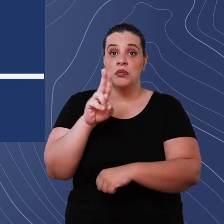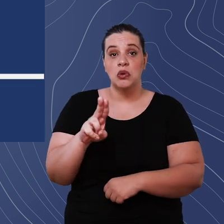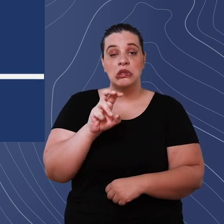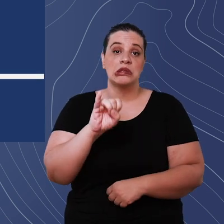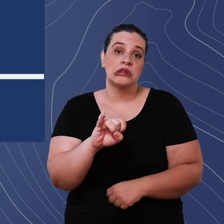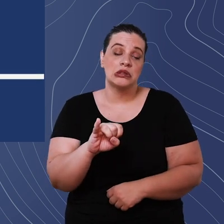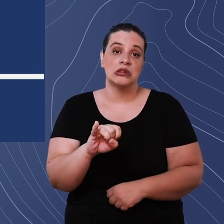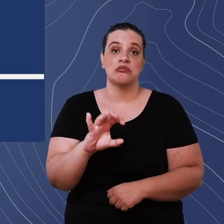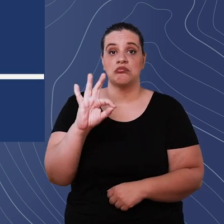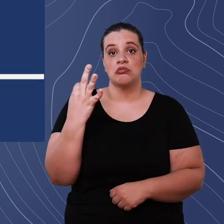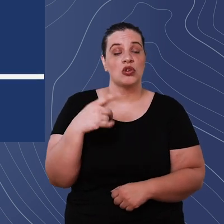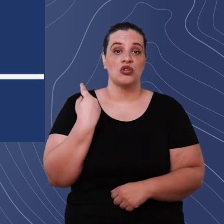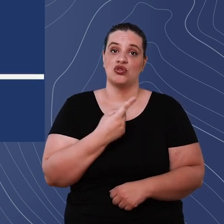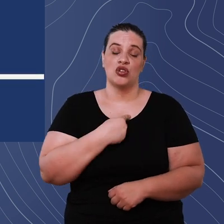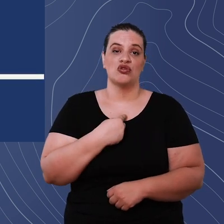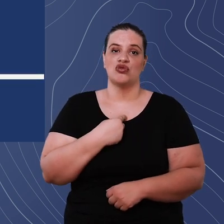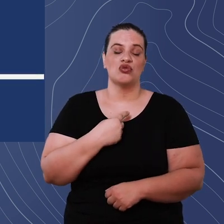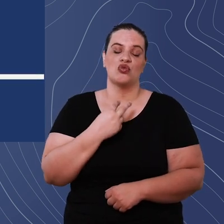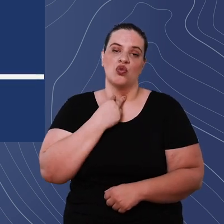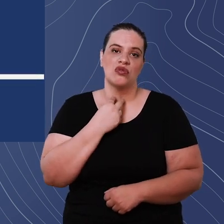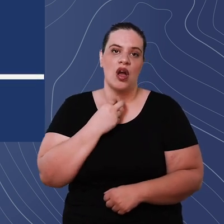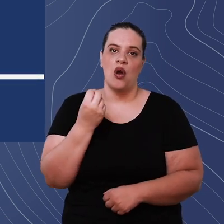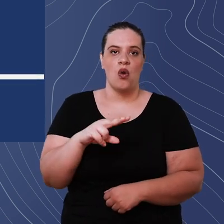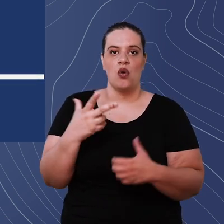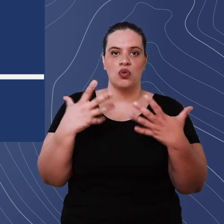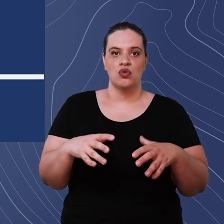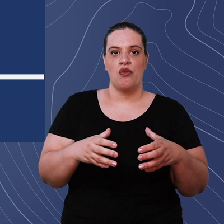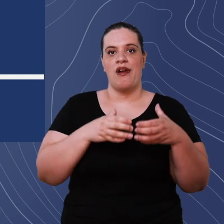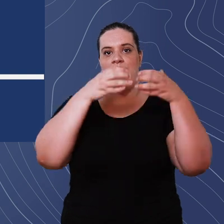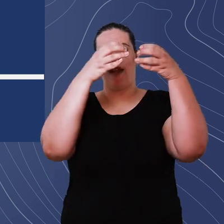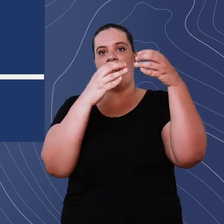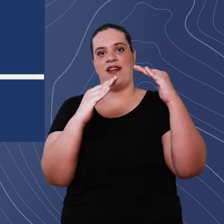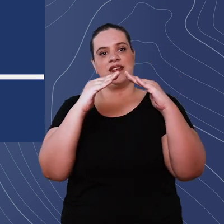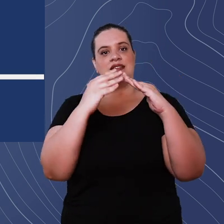some reason we cannot or do not want to use a raised box, that is, in this